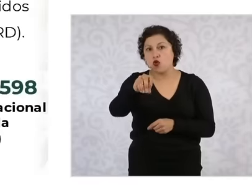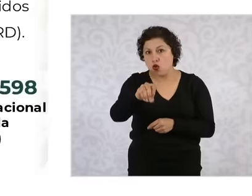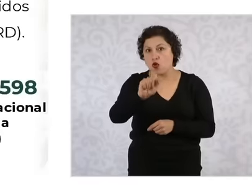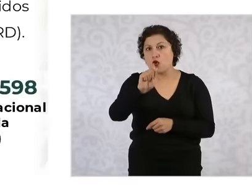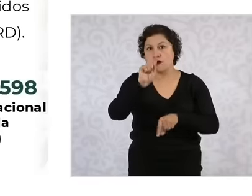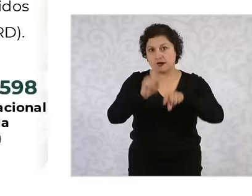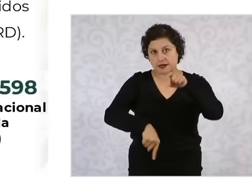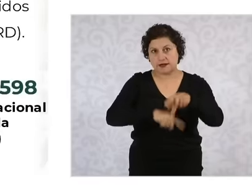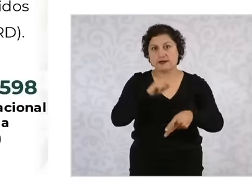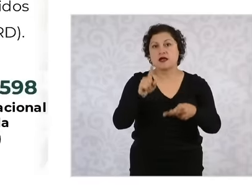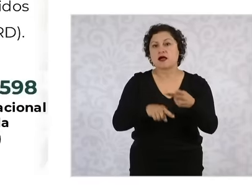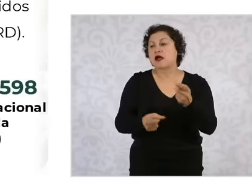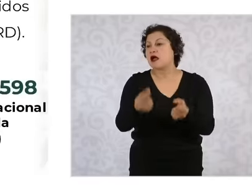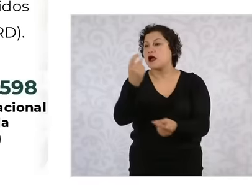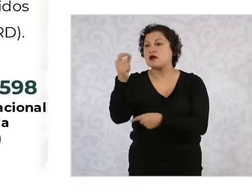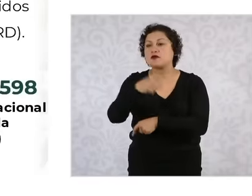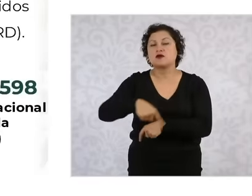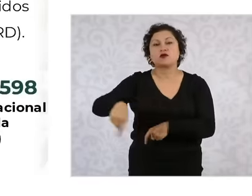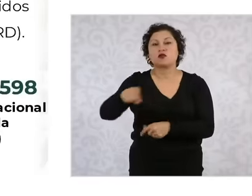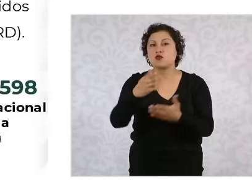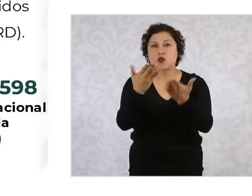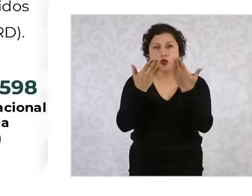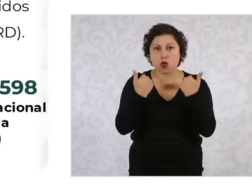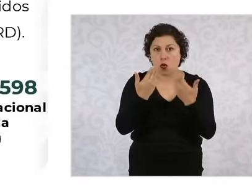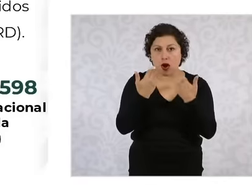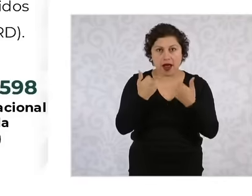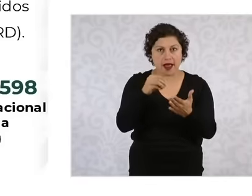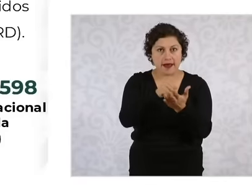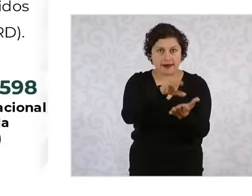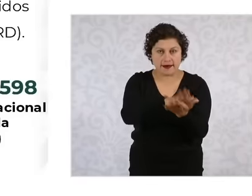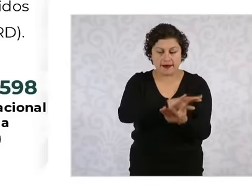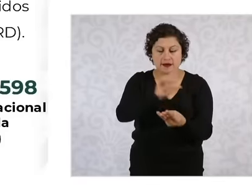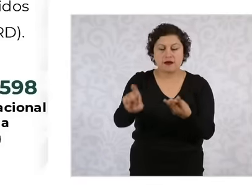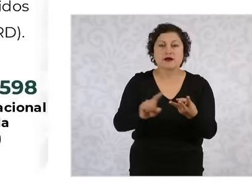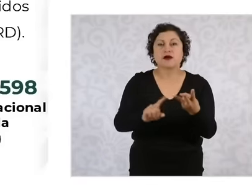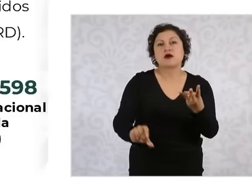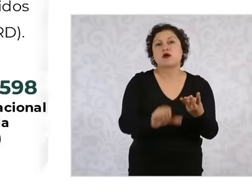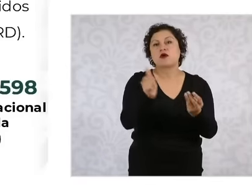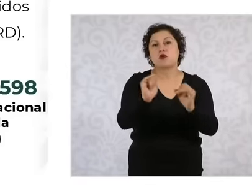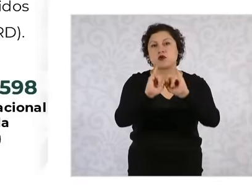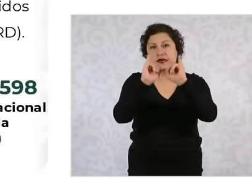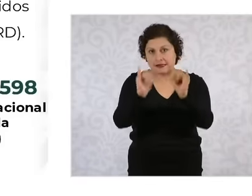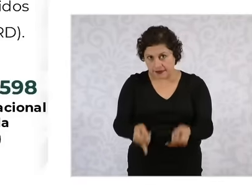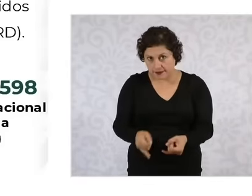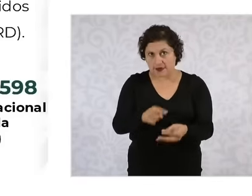the independent candidacies, must be subtracted from the total vote and the contributions of the parties that have not